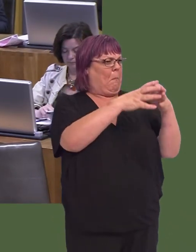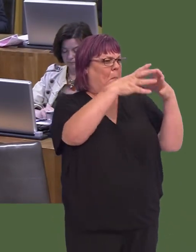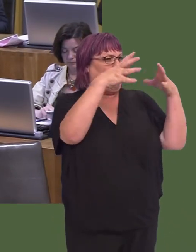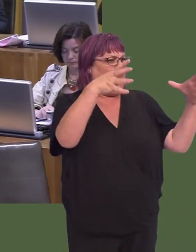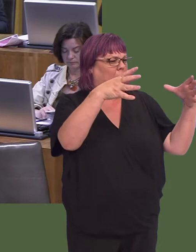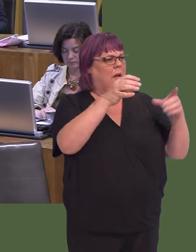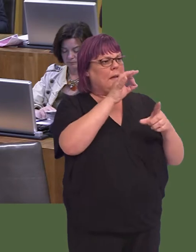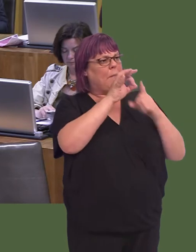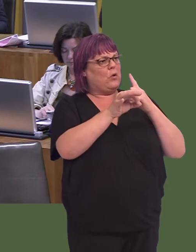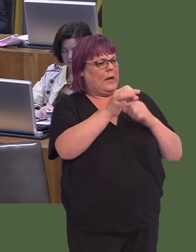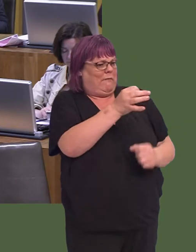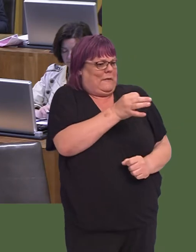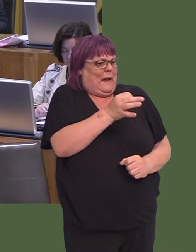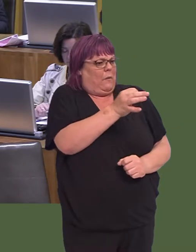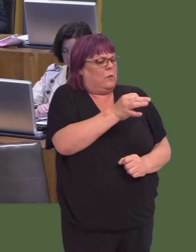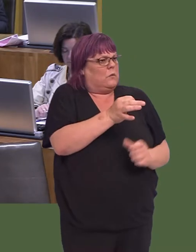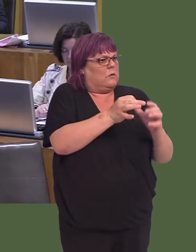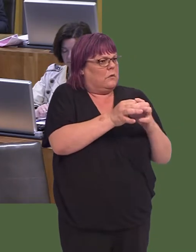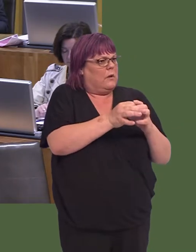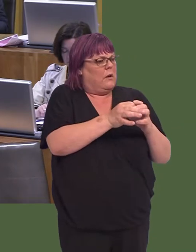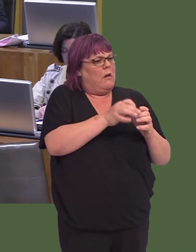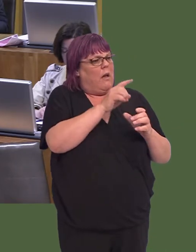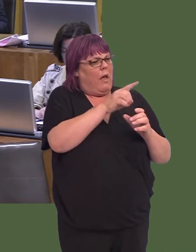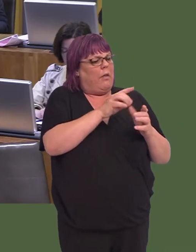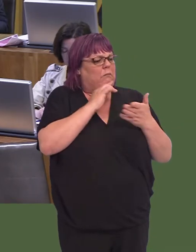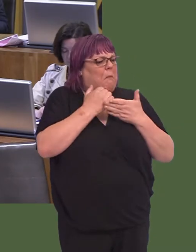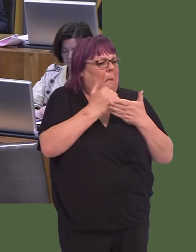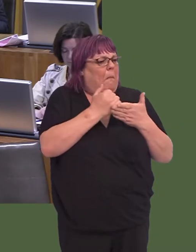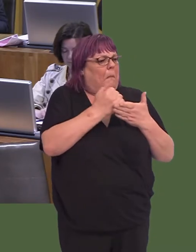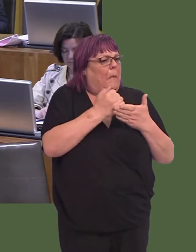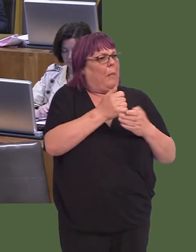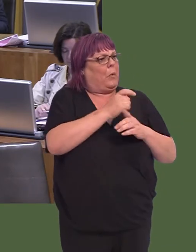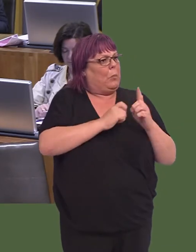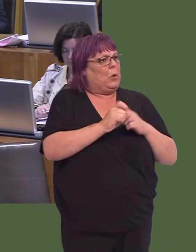were, particularly in small country towns, and the progress that had been made there.